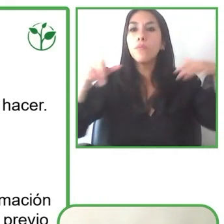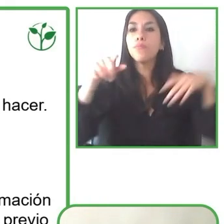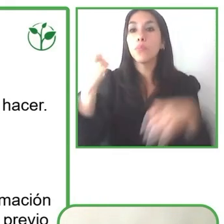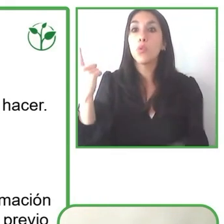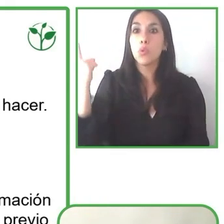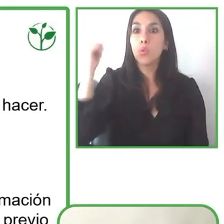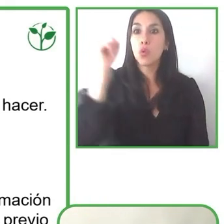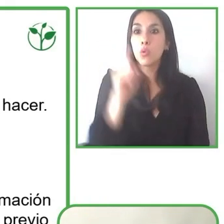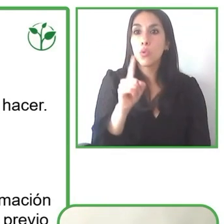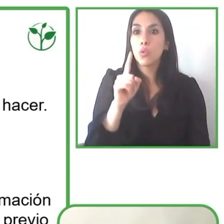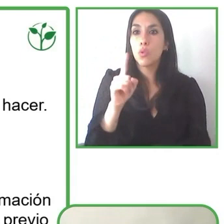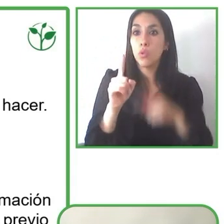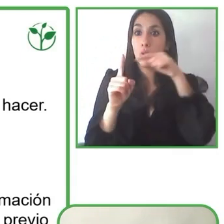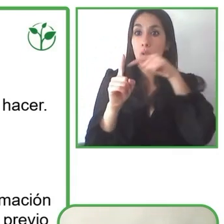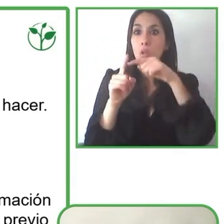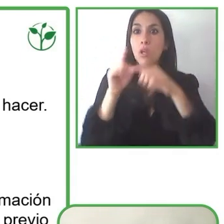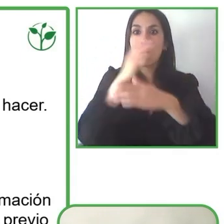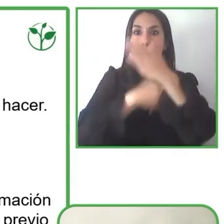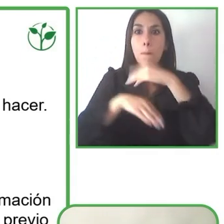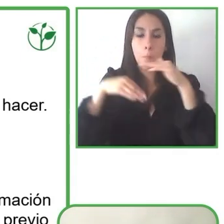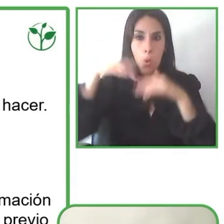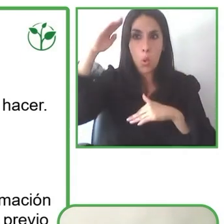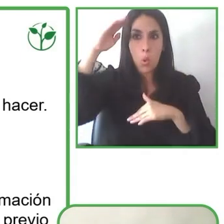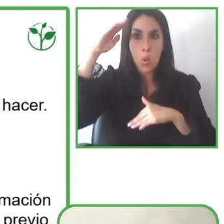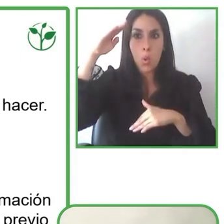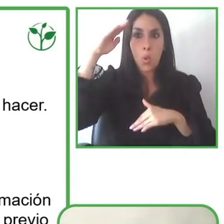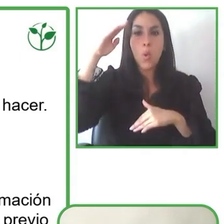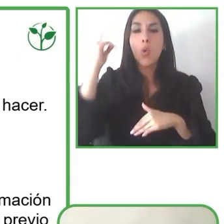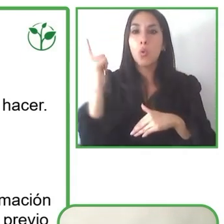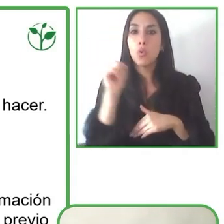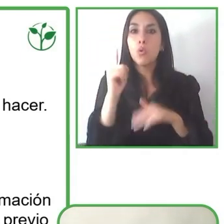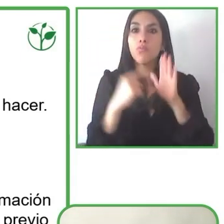then we will cancel that and readapt the tour so that we can